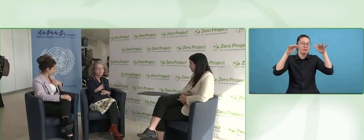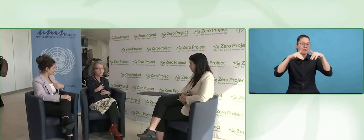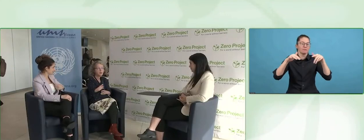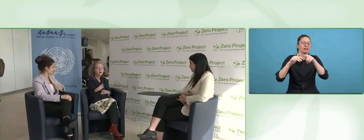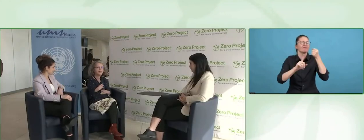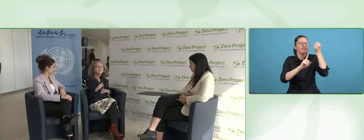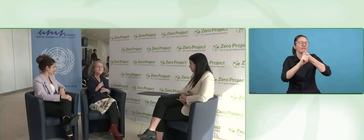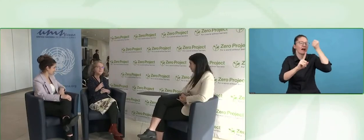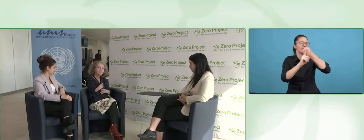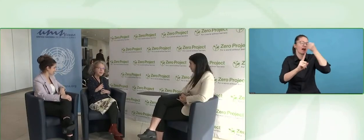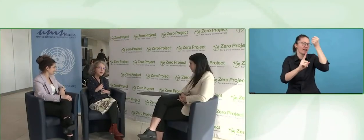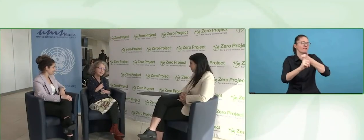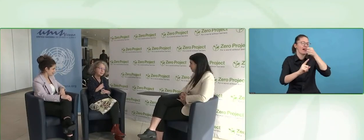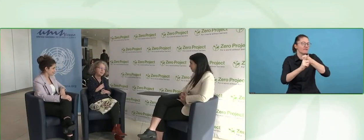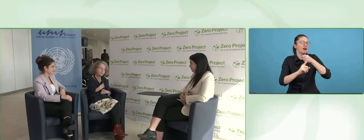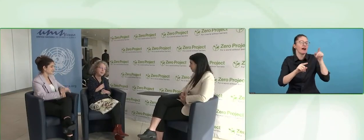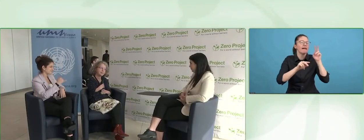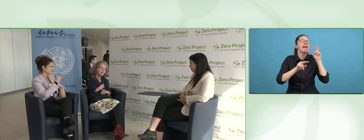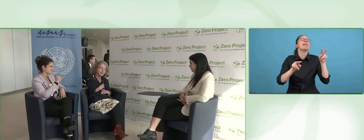If you want to succeed. Sometimes, yes.